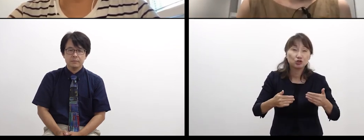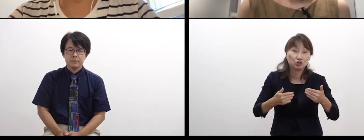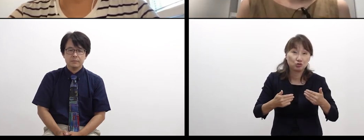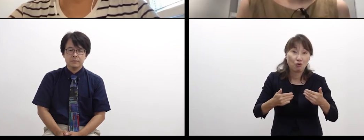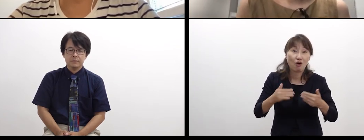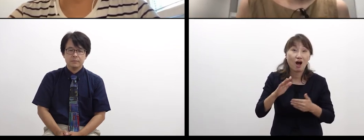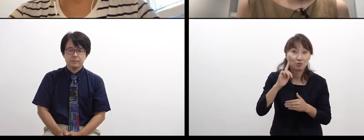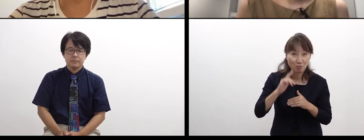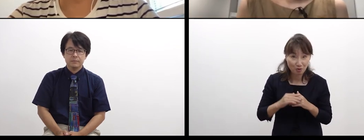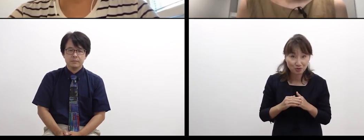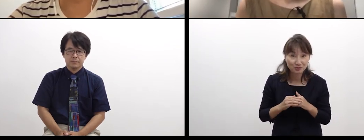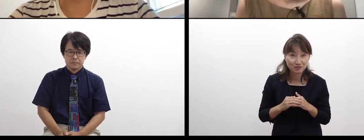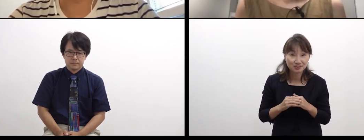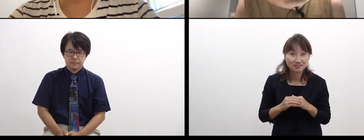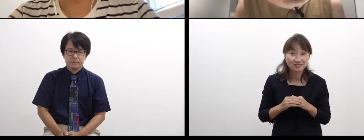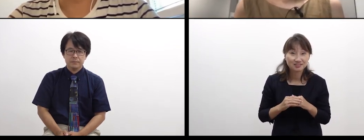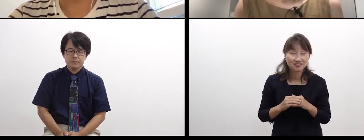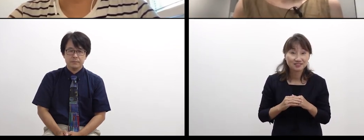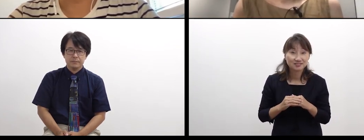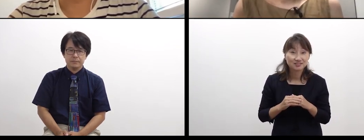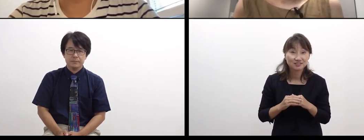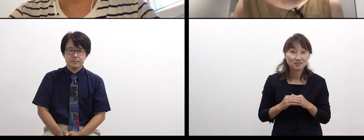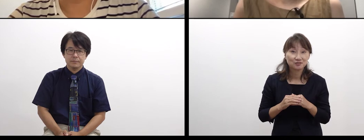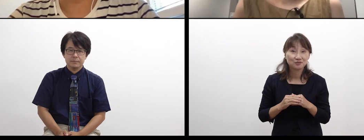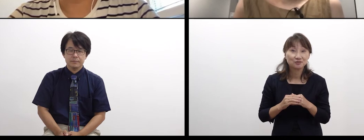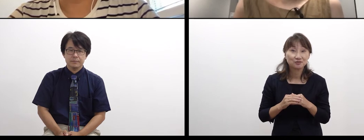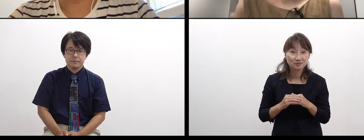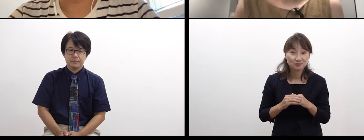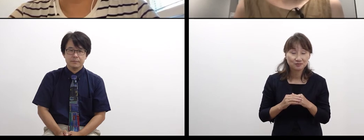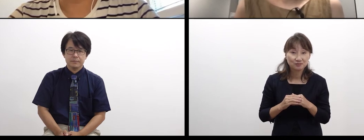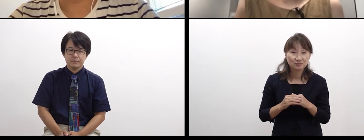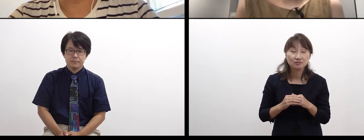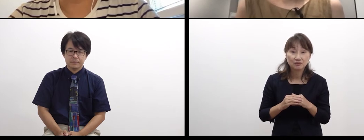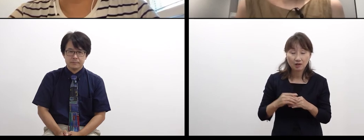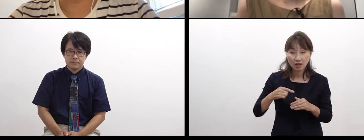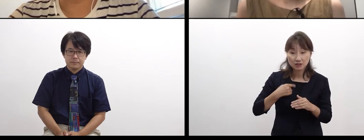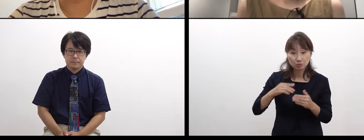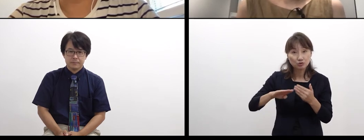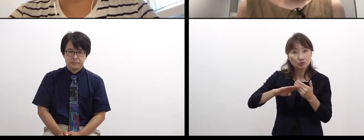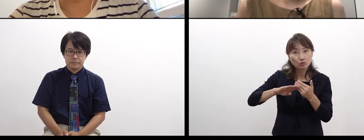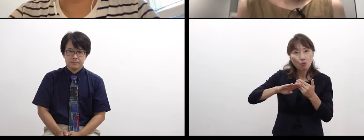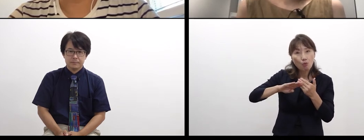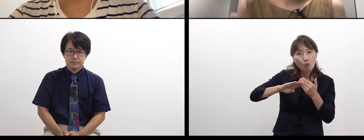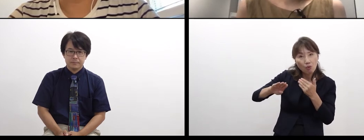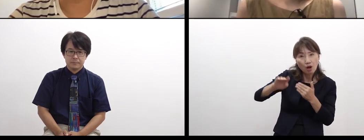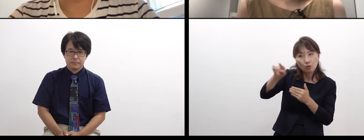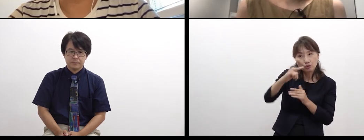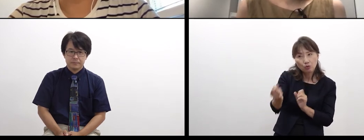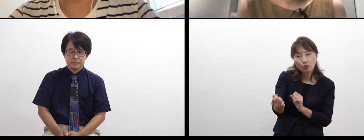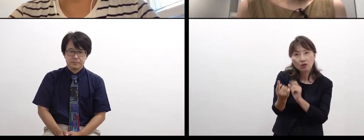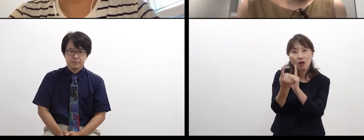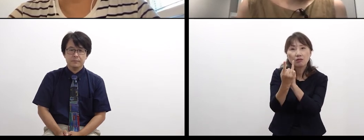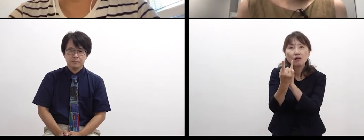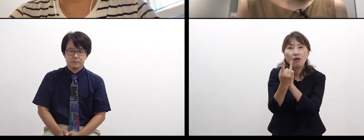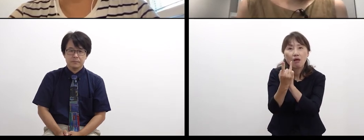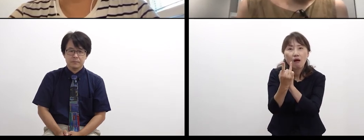Yes. WADA: Well, when we meet someone and we have something we can’t understand,